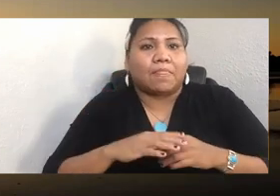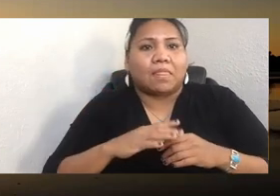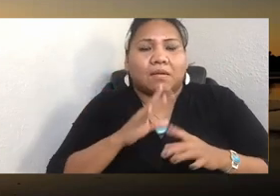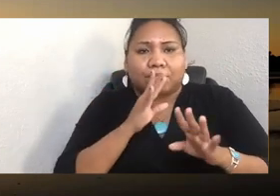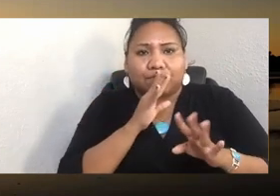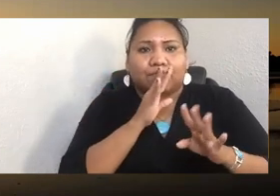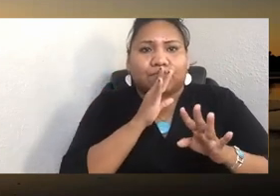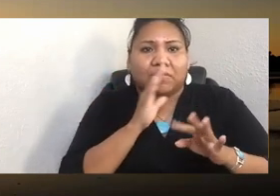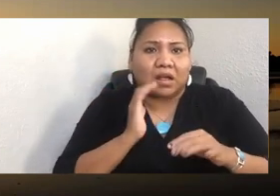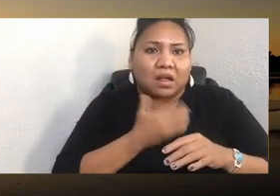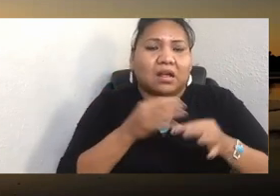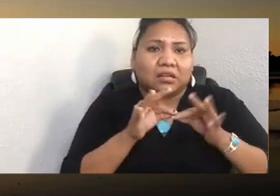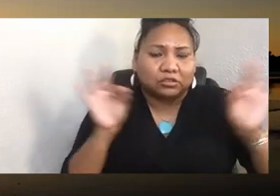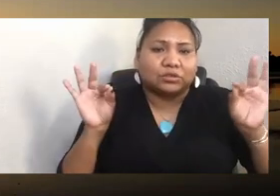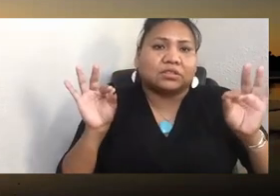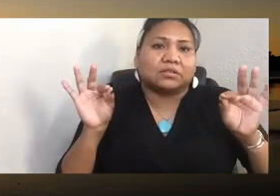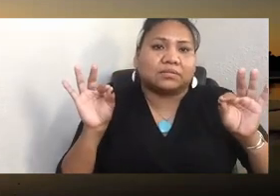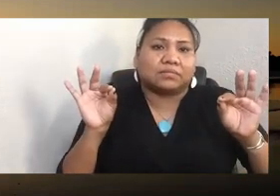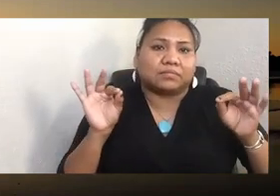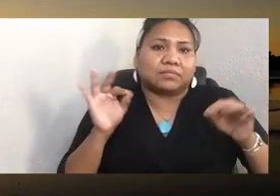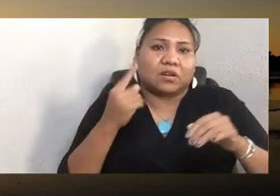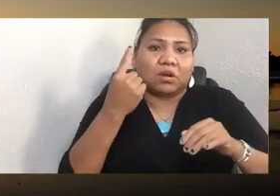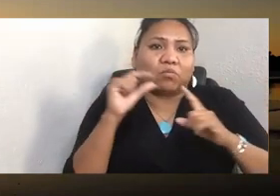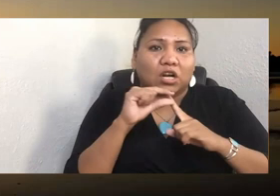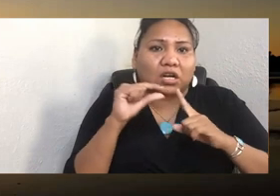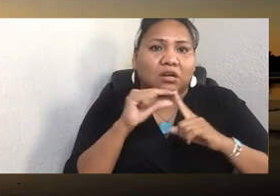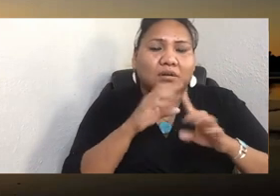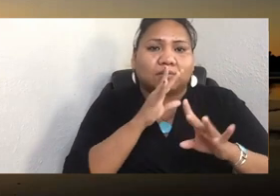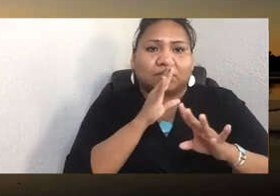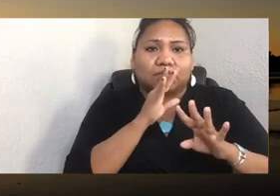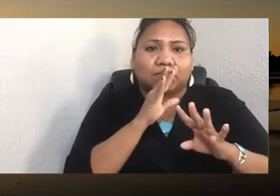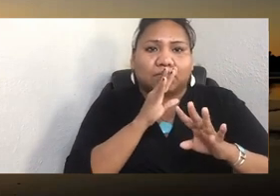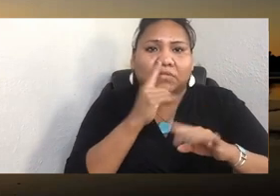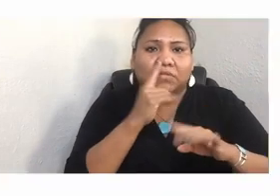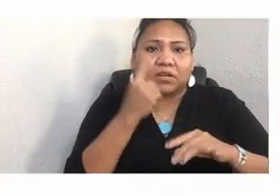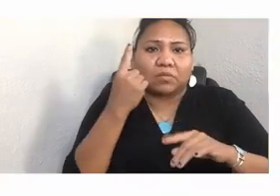is one less word lost. I keep having these recurring dreams